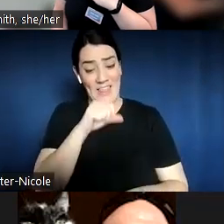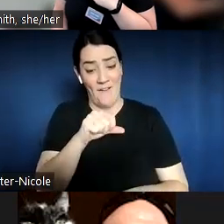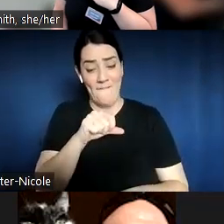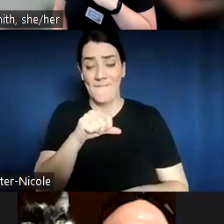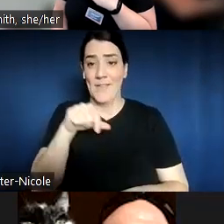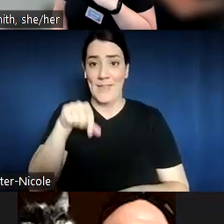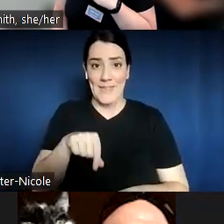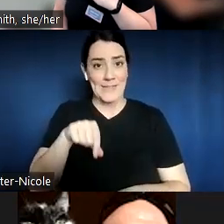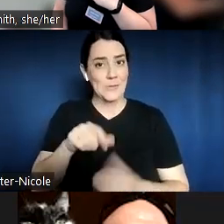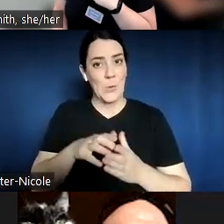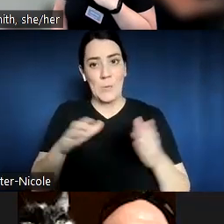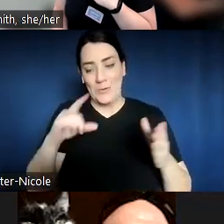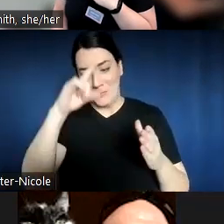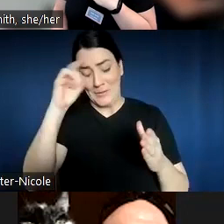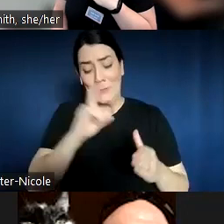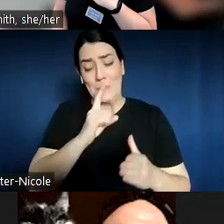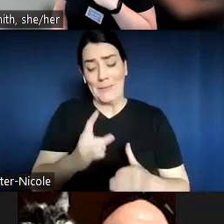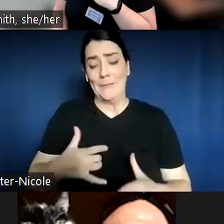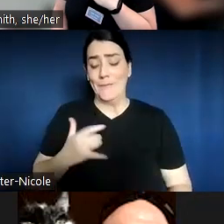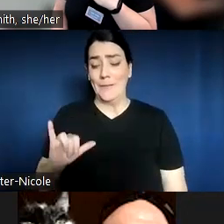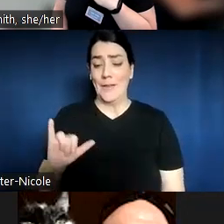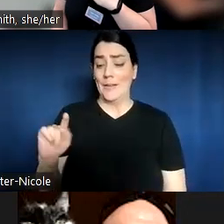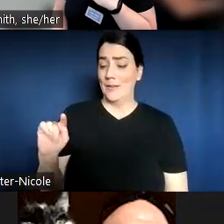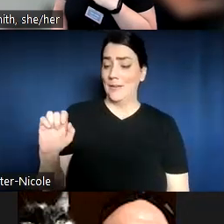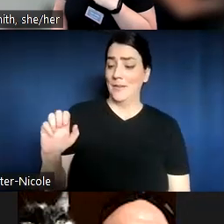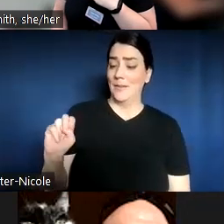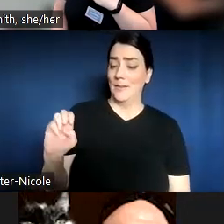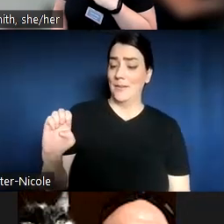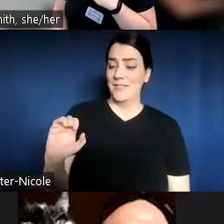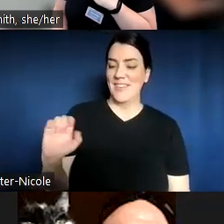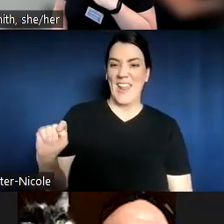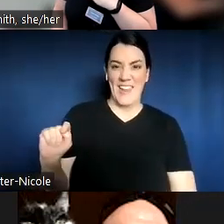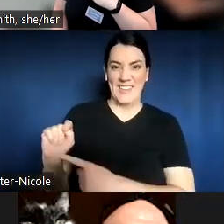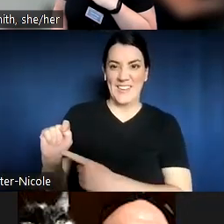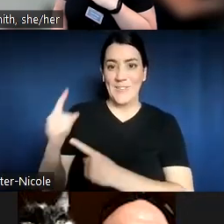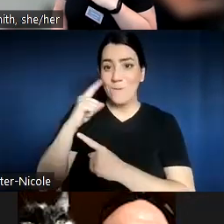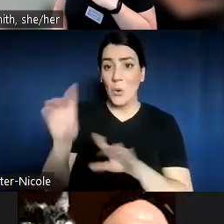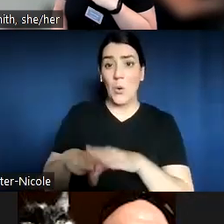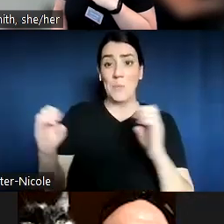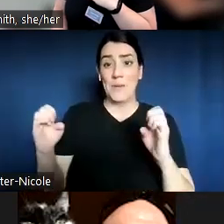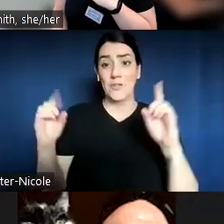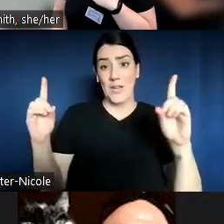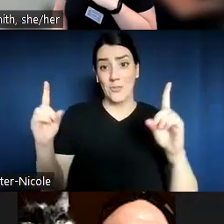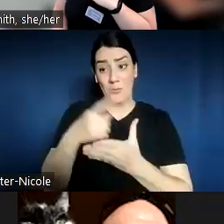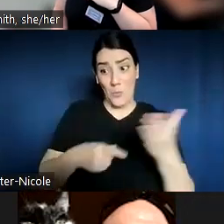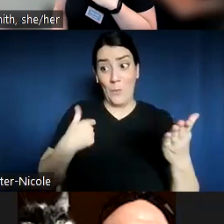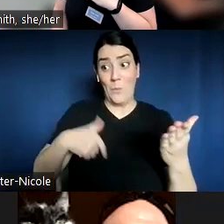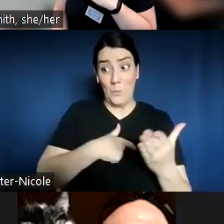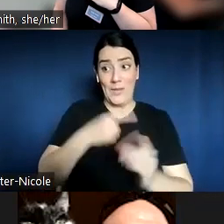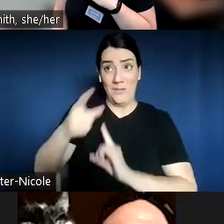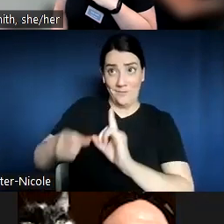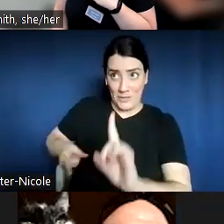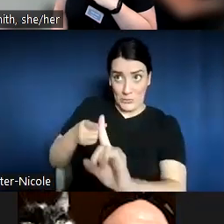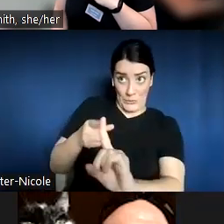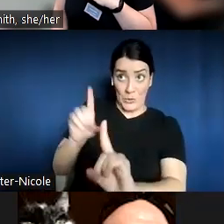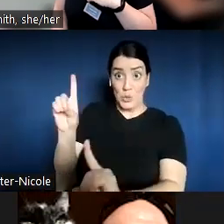education is that a lot of what we do in open education is making it accessible for everyone